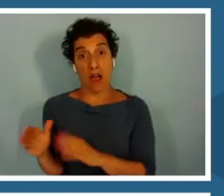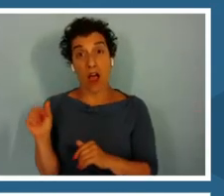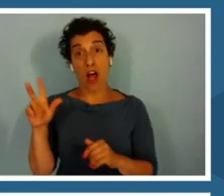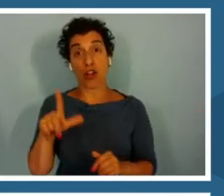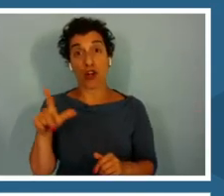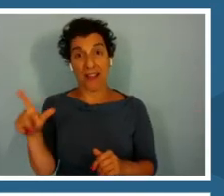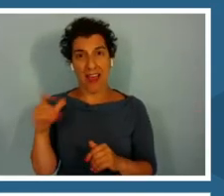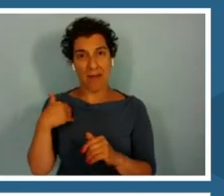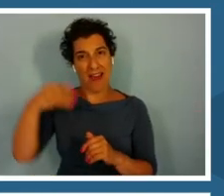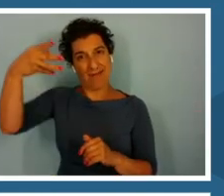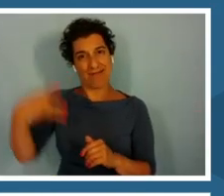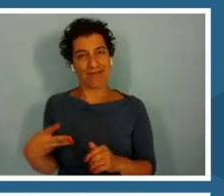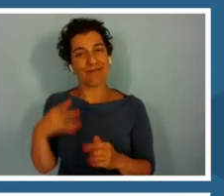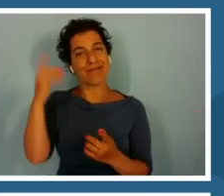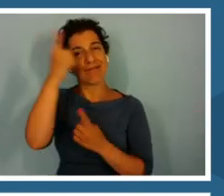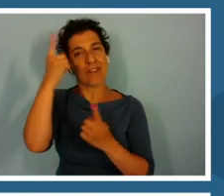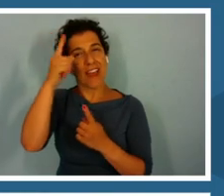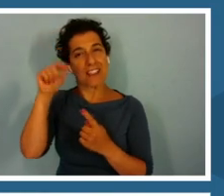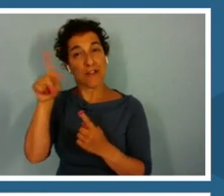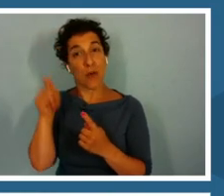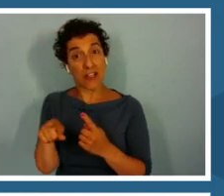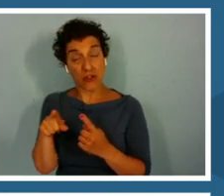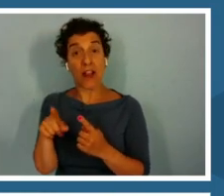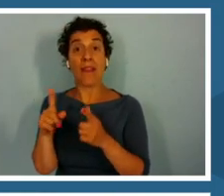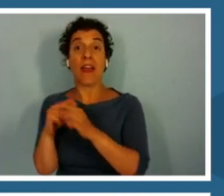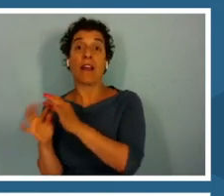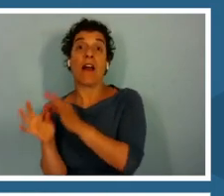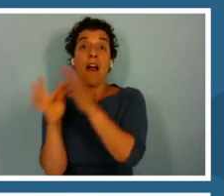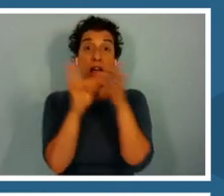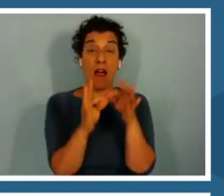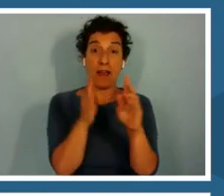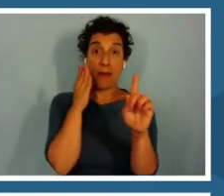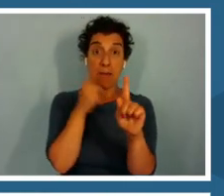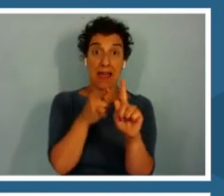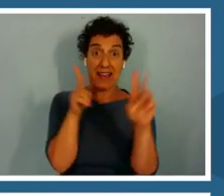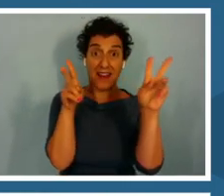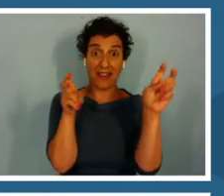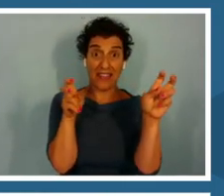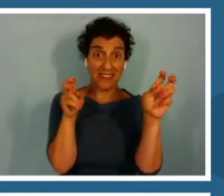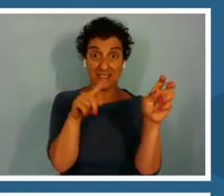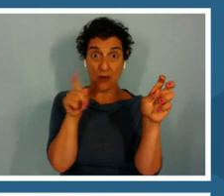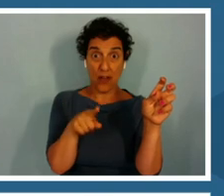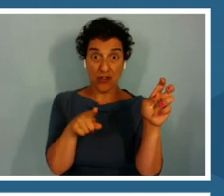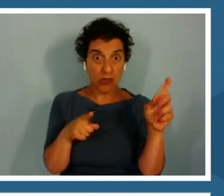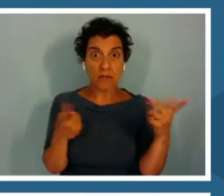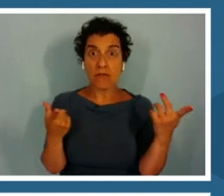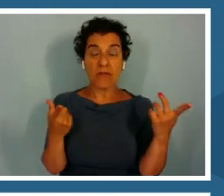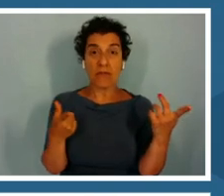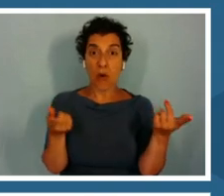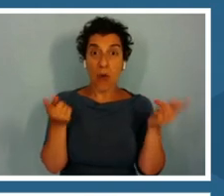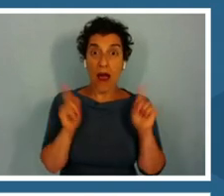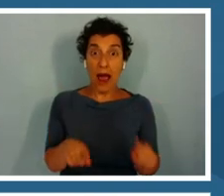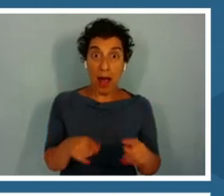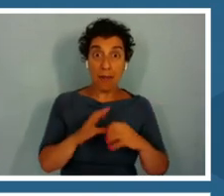Going back to that main thesis question of, what you think happens to all of this sea life when climate change is the oceans?